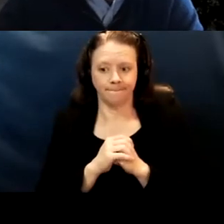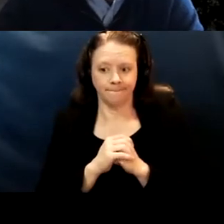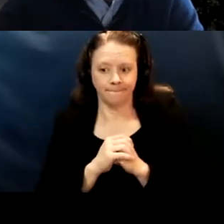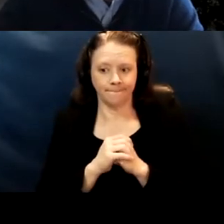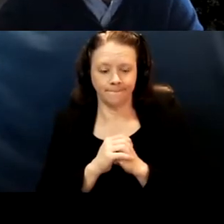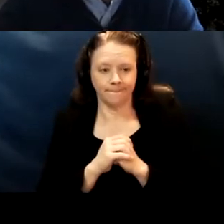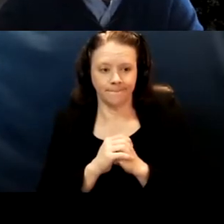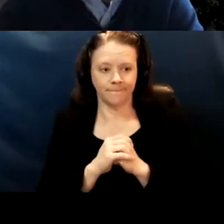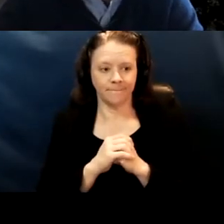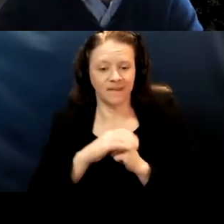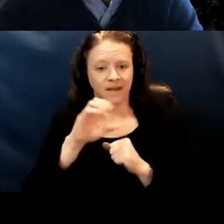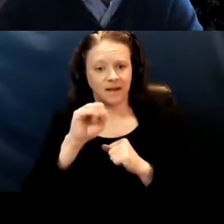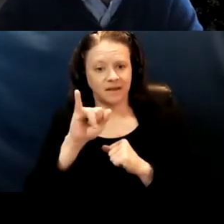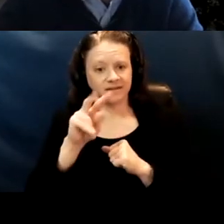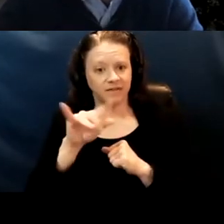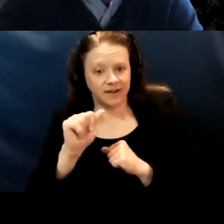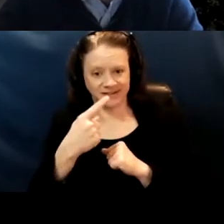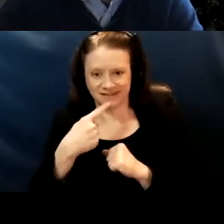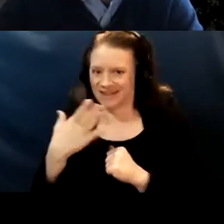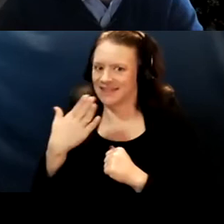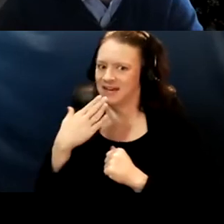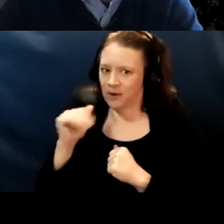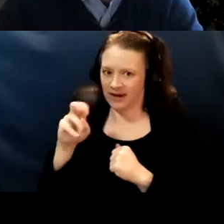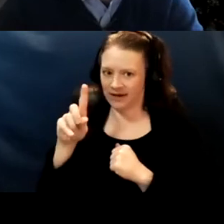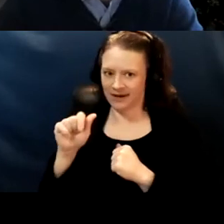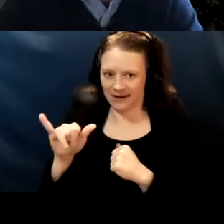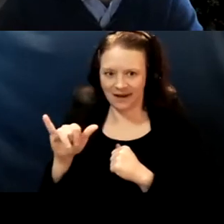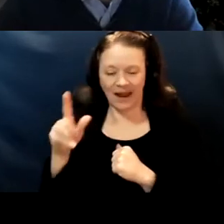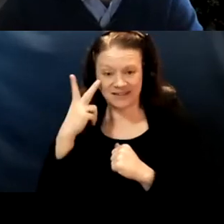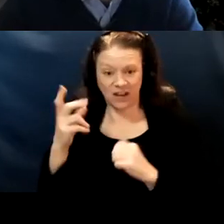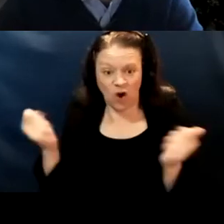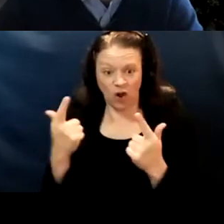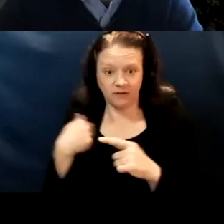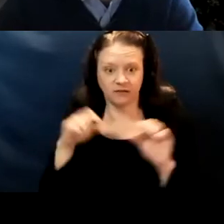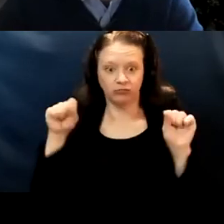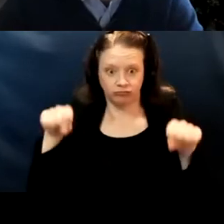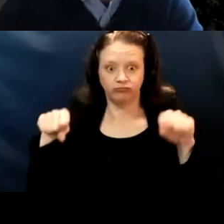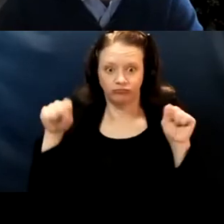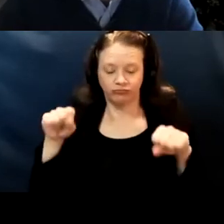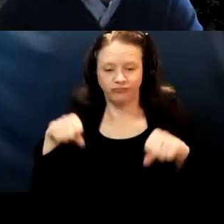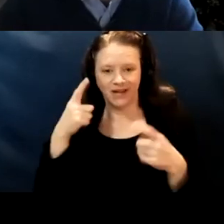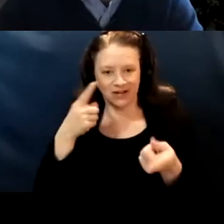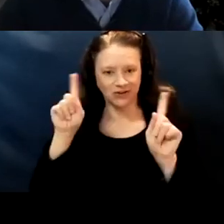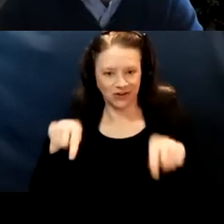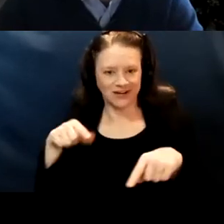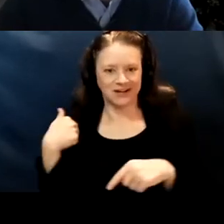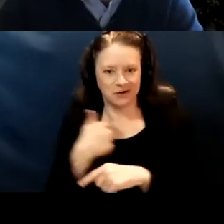Thank you, Andy. That's I can see all of us nodding our heads as you were speaking, because we feel these things so similarly.